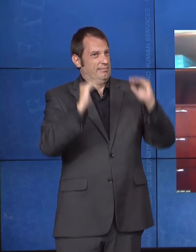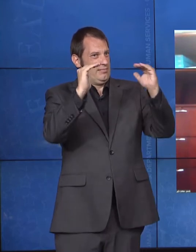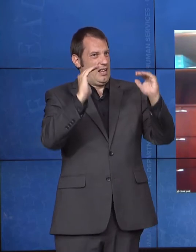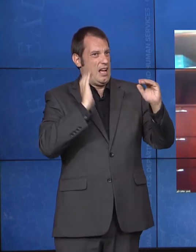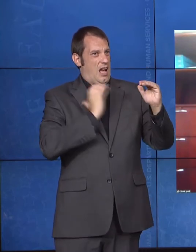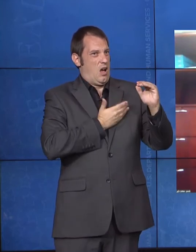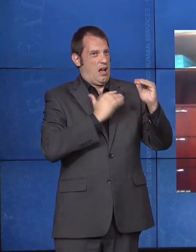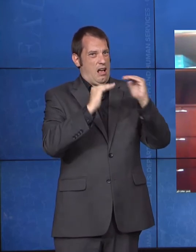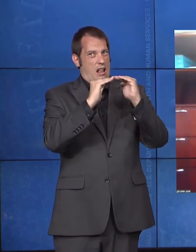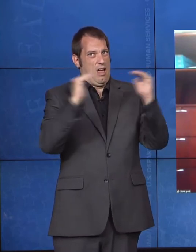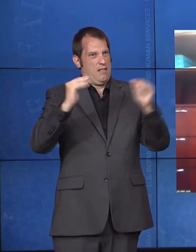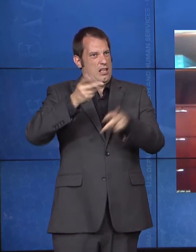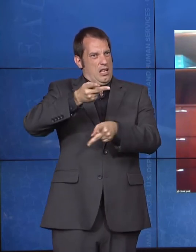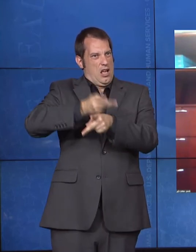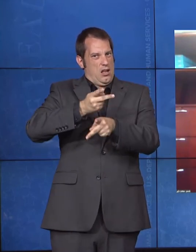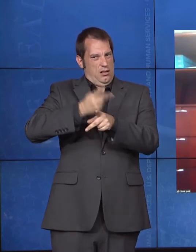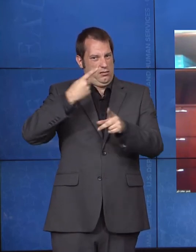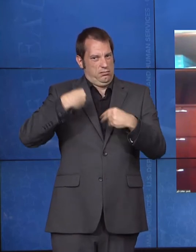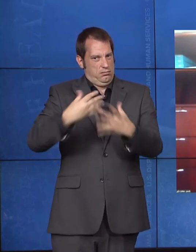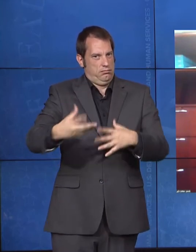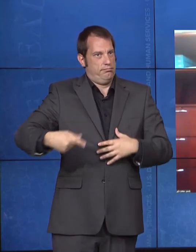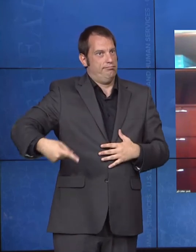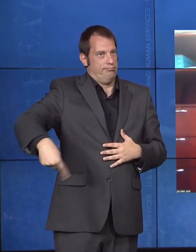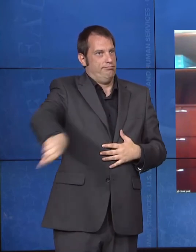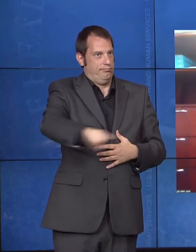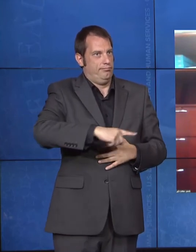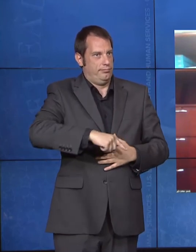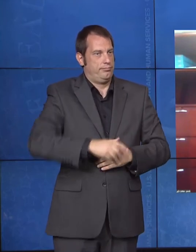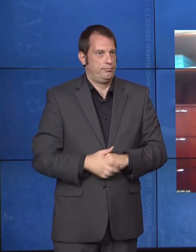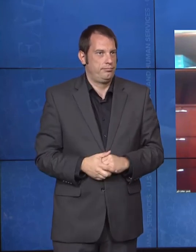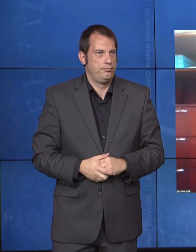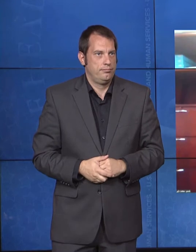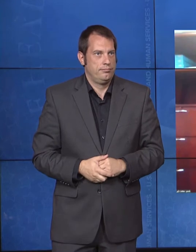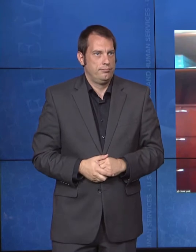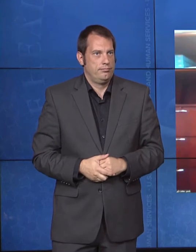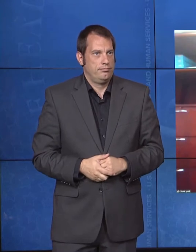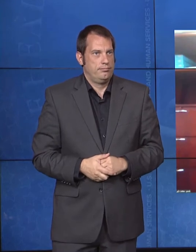so that we can actually say that the investments we're making are delivering results on behalf